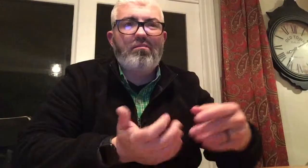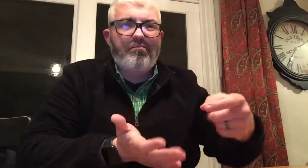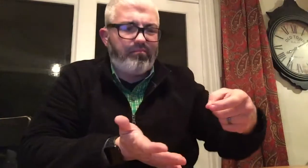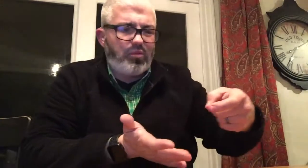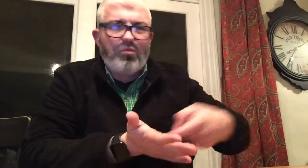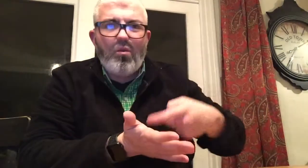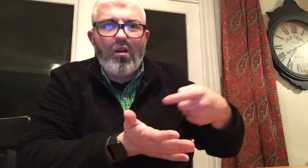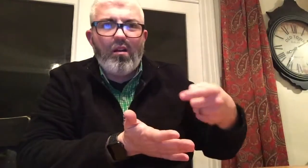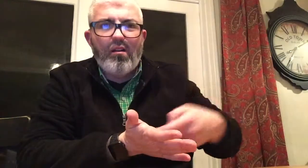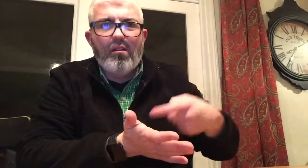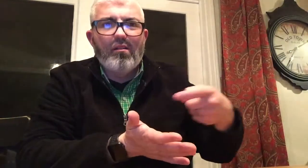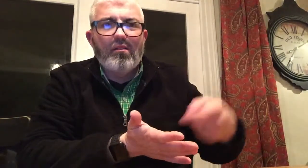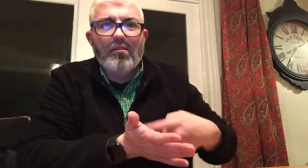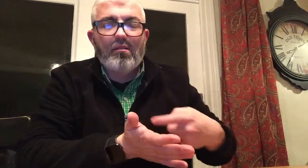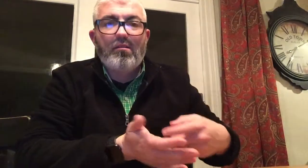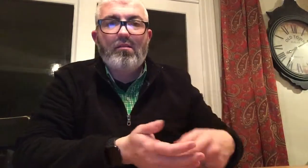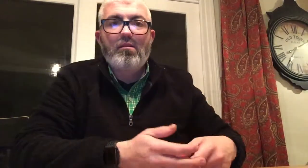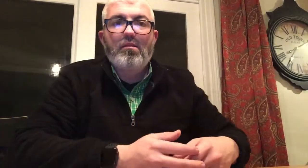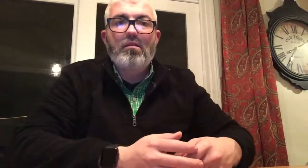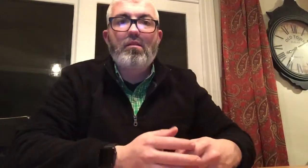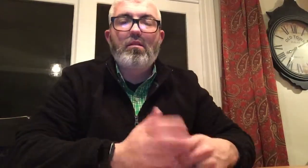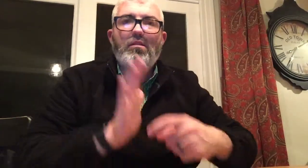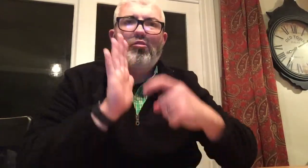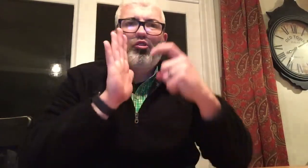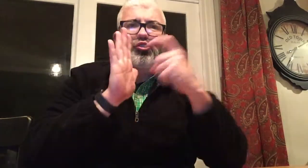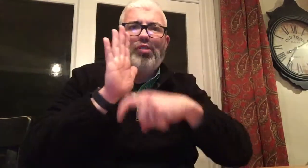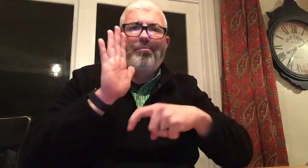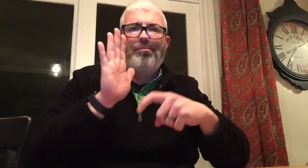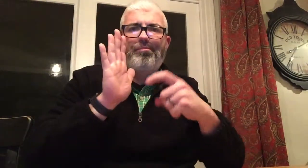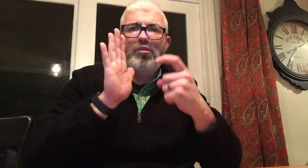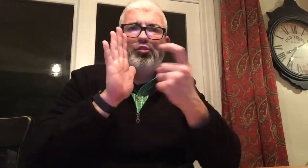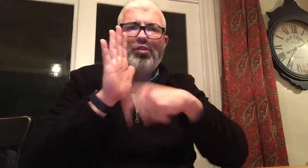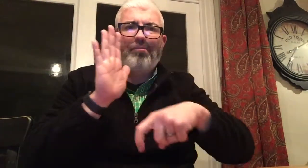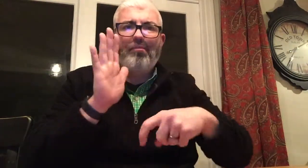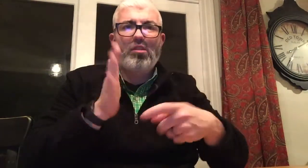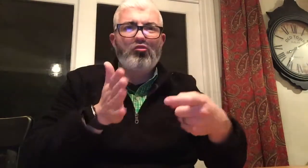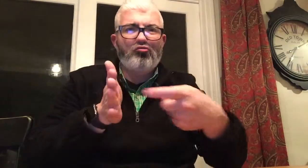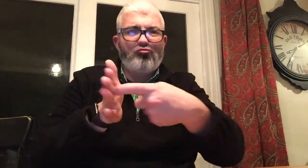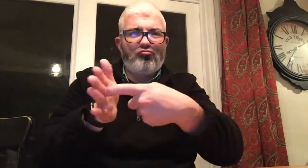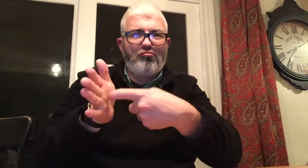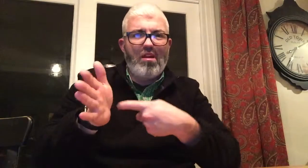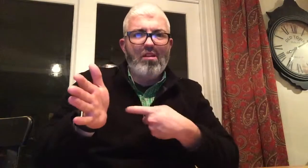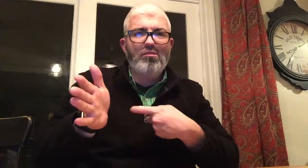X - DIG / CHIP / SCRATCH